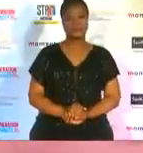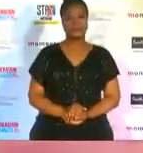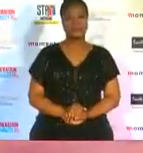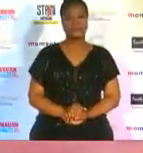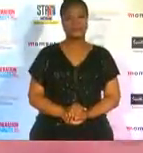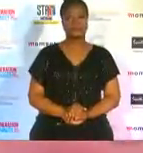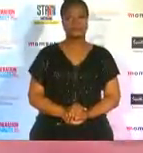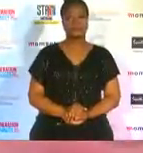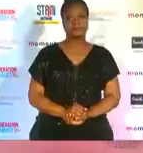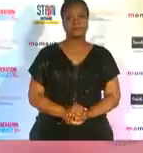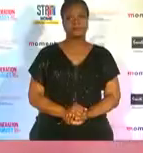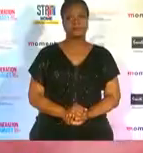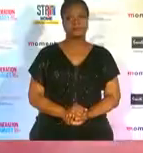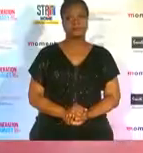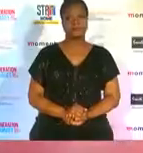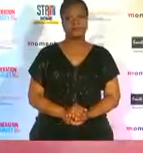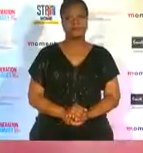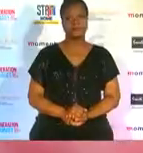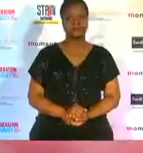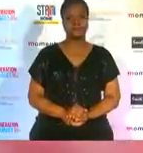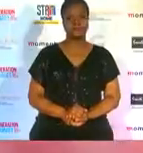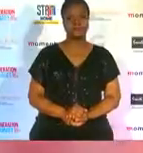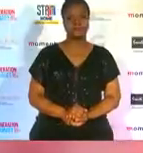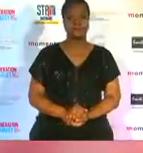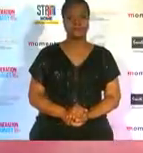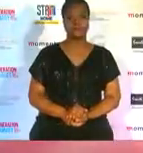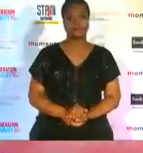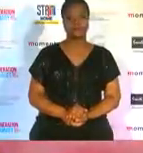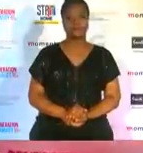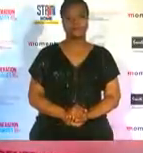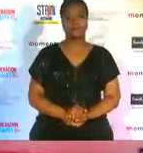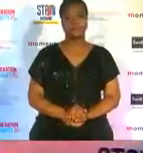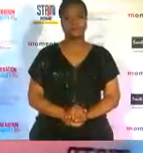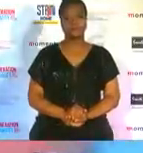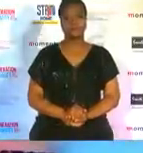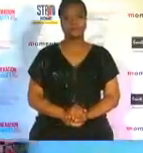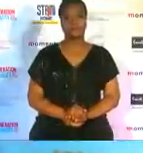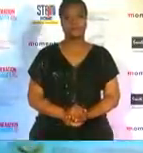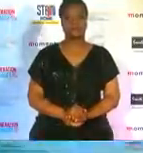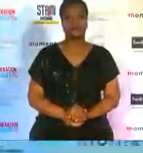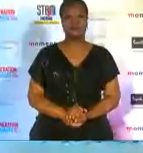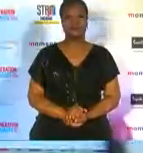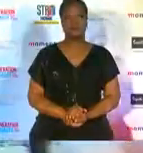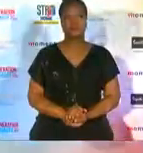equality